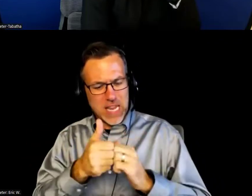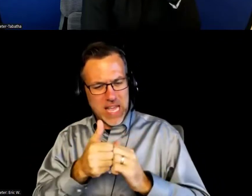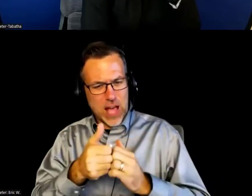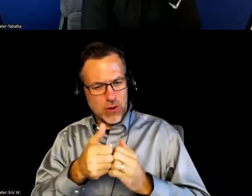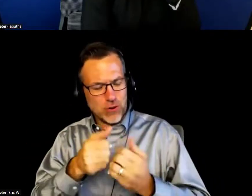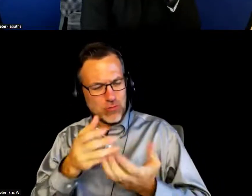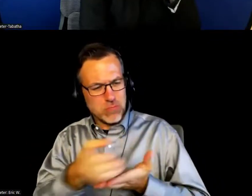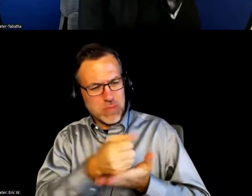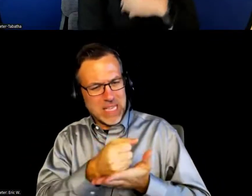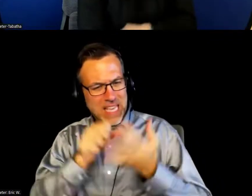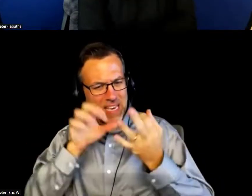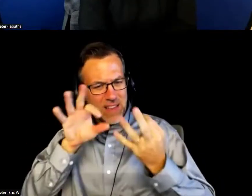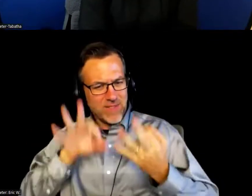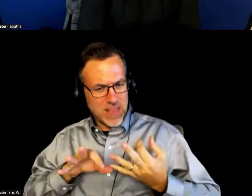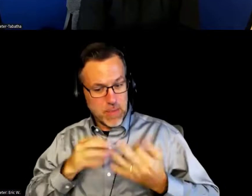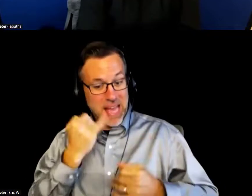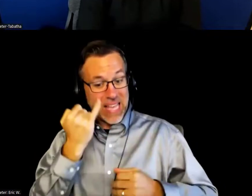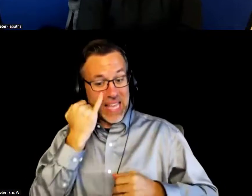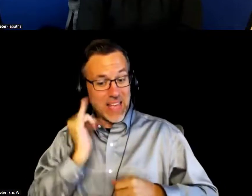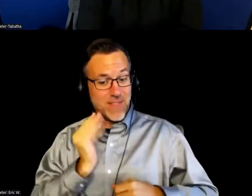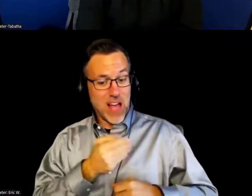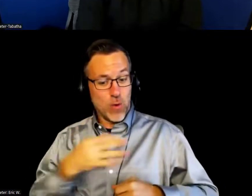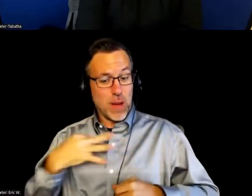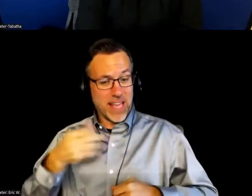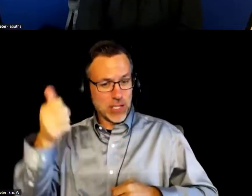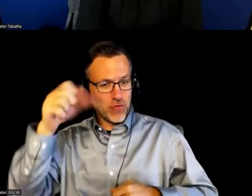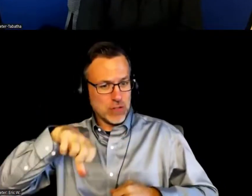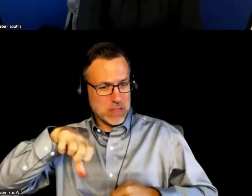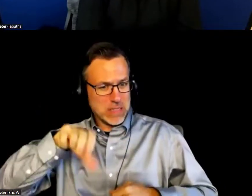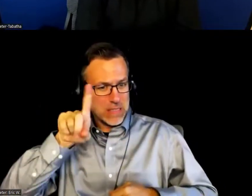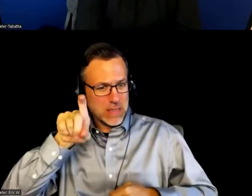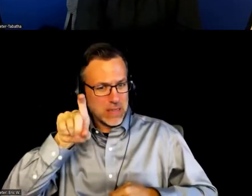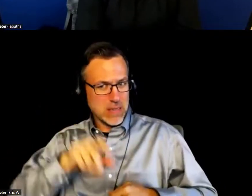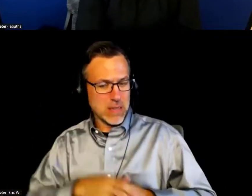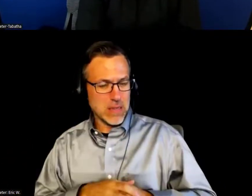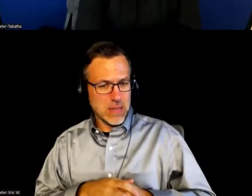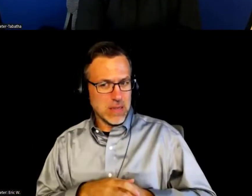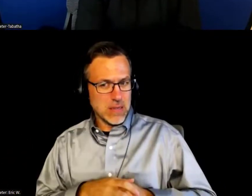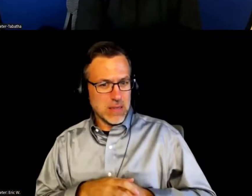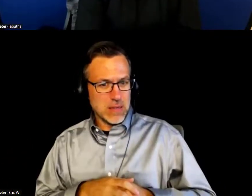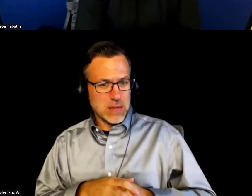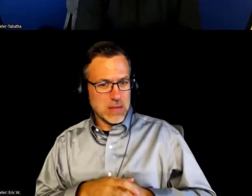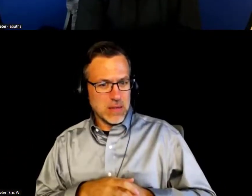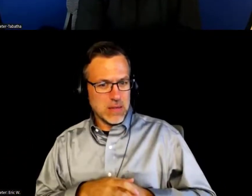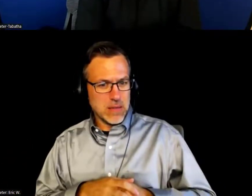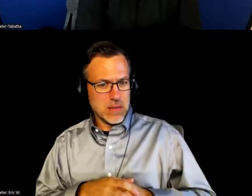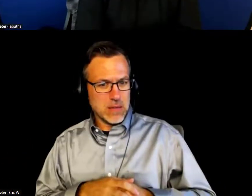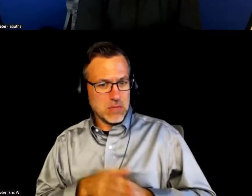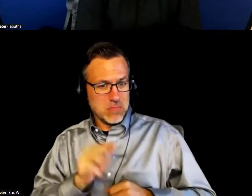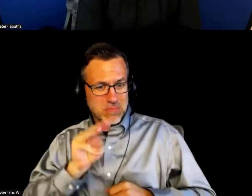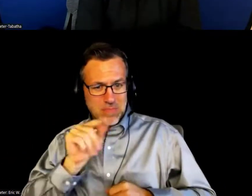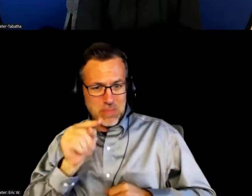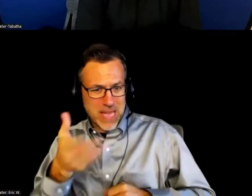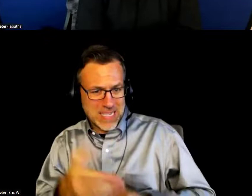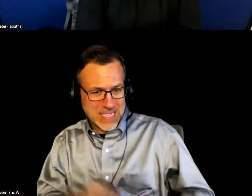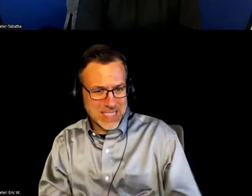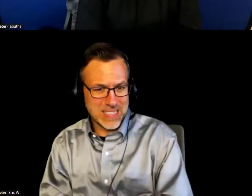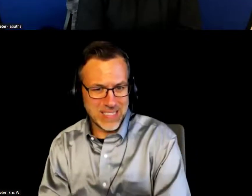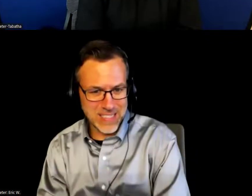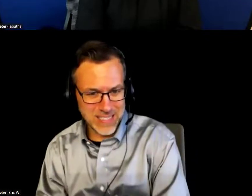not chosen for funding? Hmm. That's a .. . Yeah, I'll let you answer, Matt. Matthew Lockhart: Hmm.